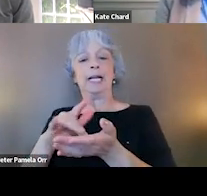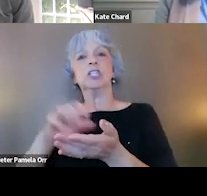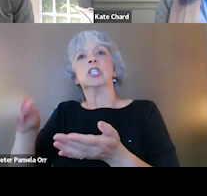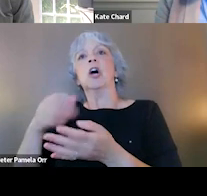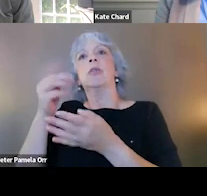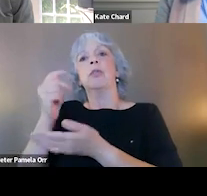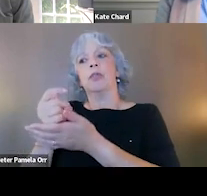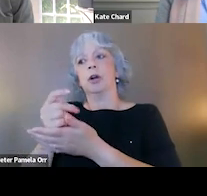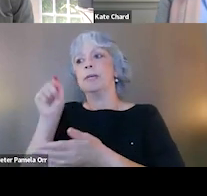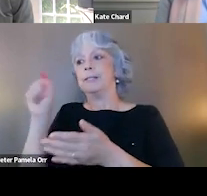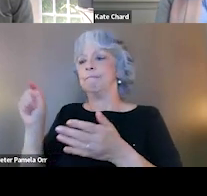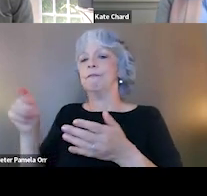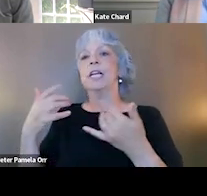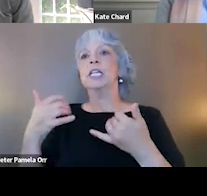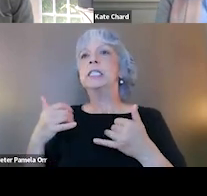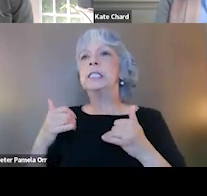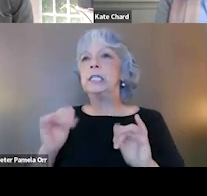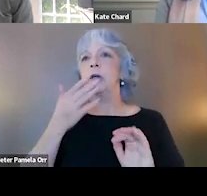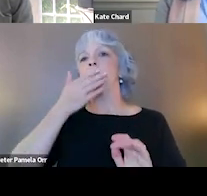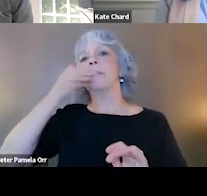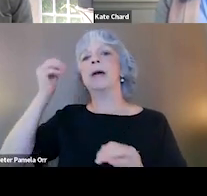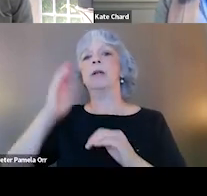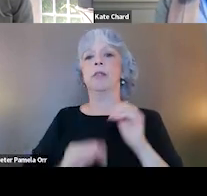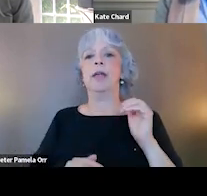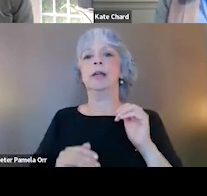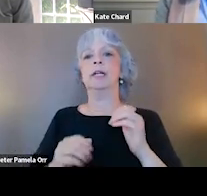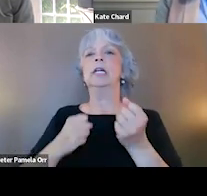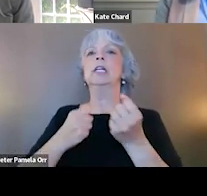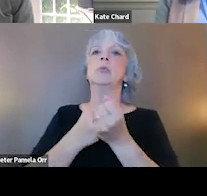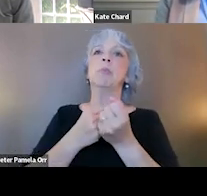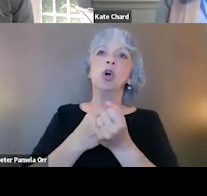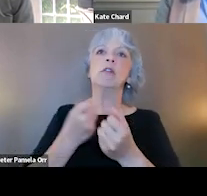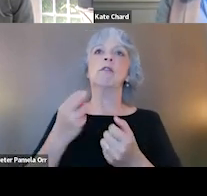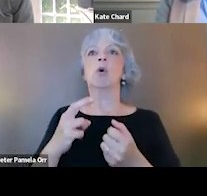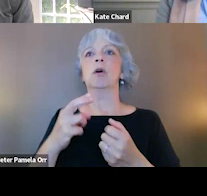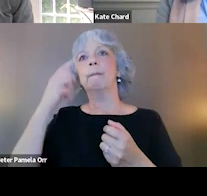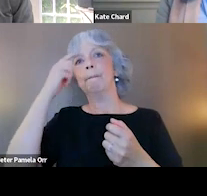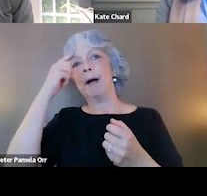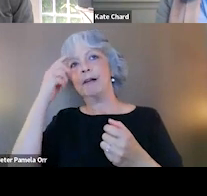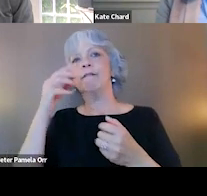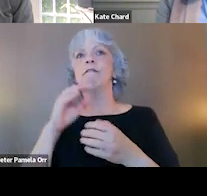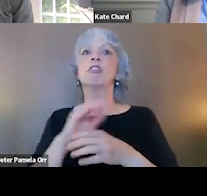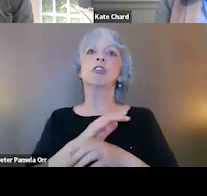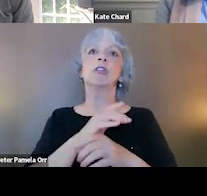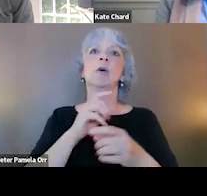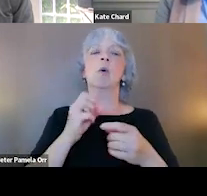that are still better than using our supportive or mindfulness or other types of therapies.